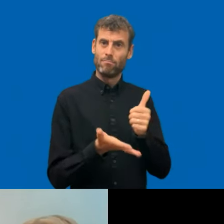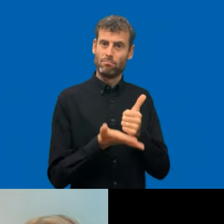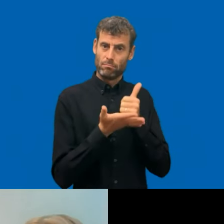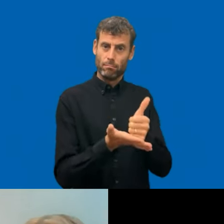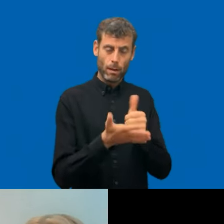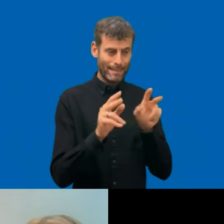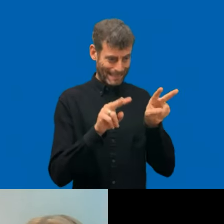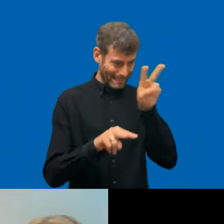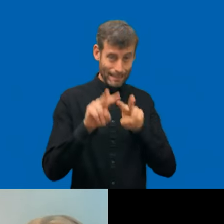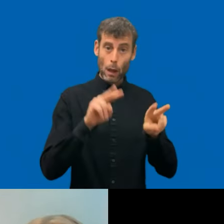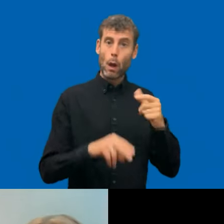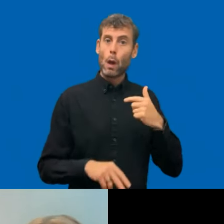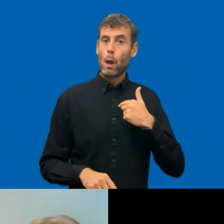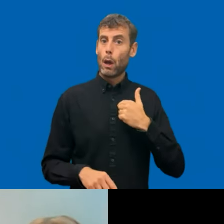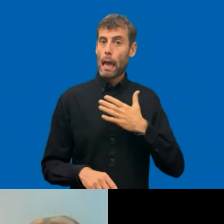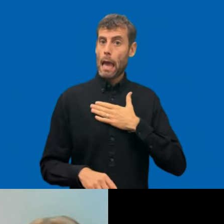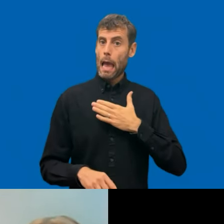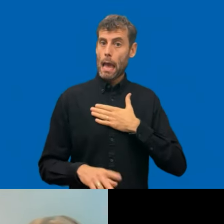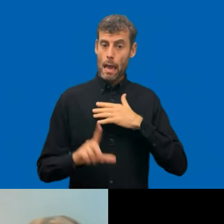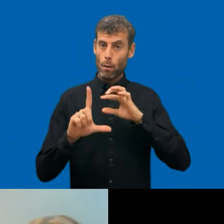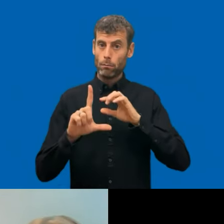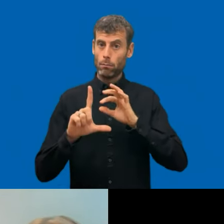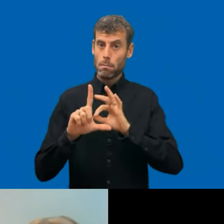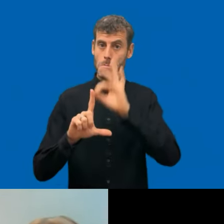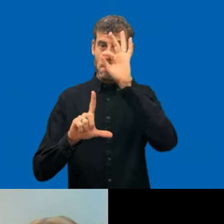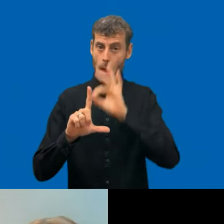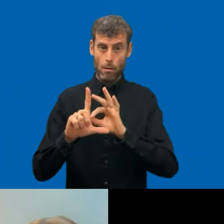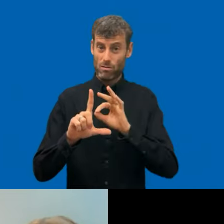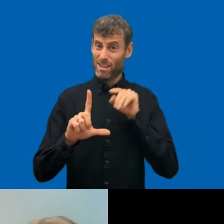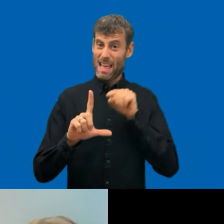Since the last three years now. So I think if we got like a new EU level in,